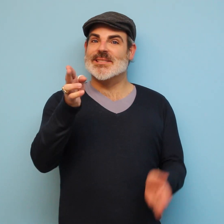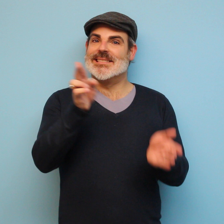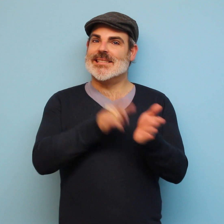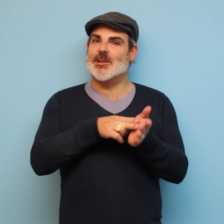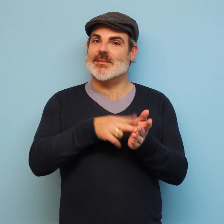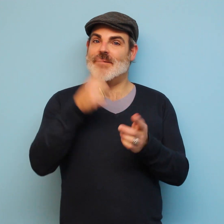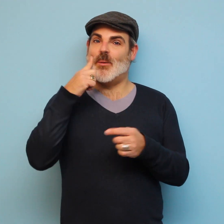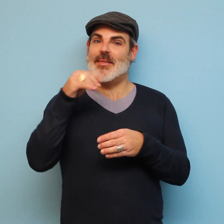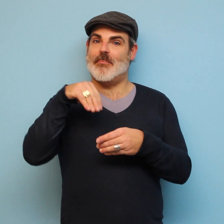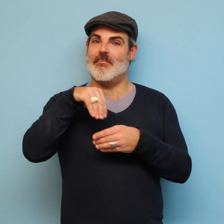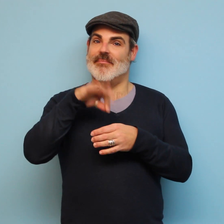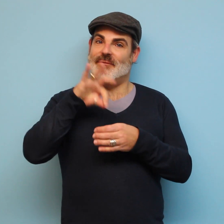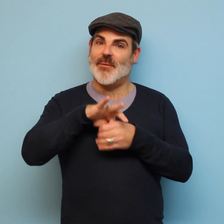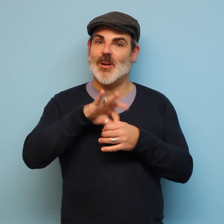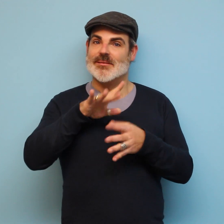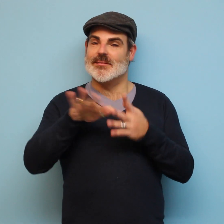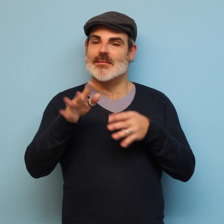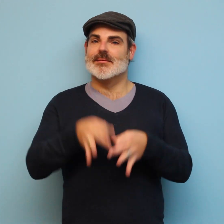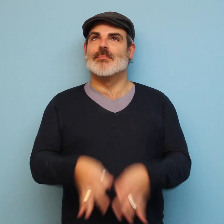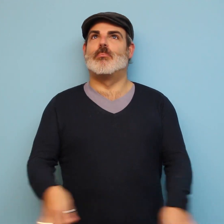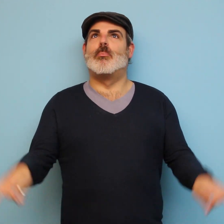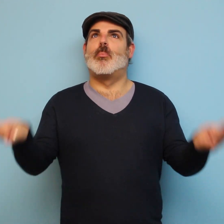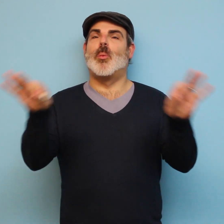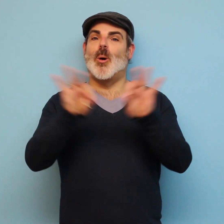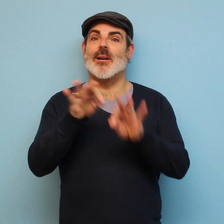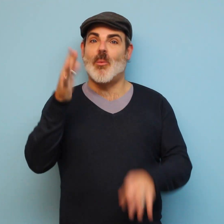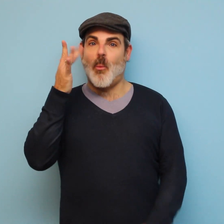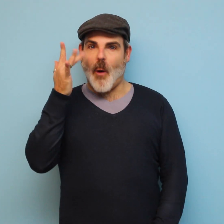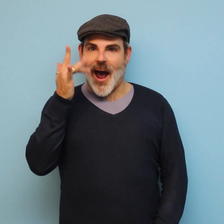It's very important that you sign your completed ballots. Why?